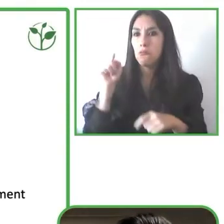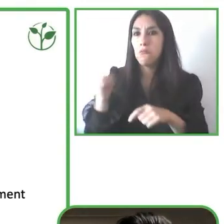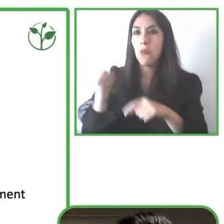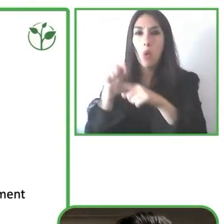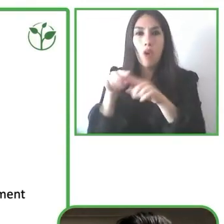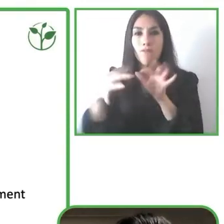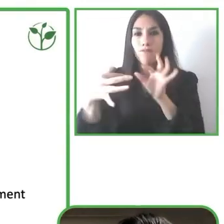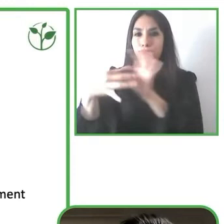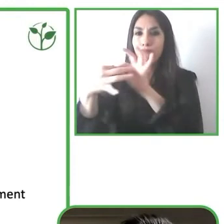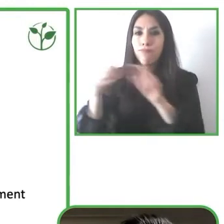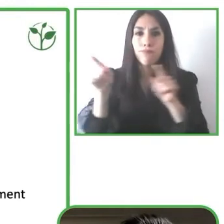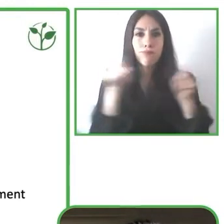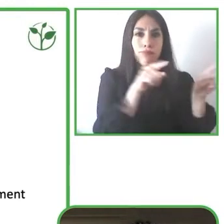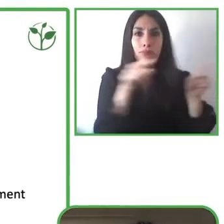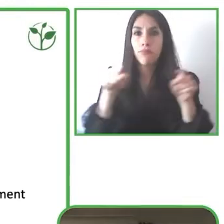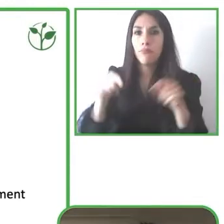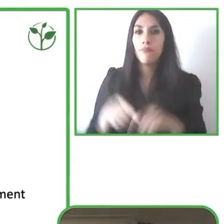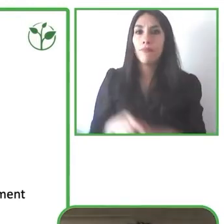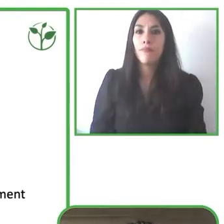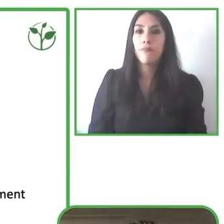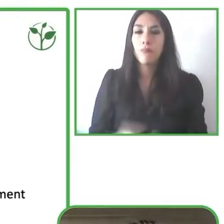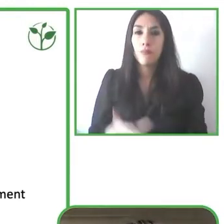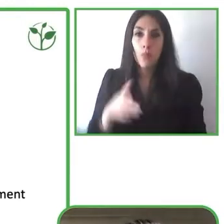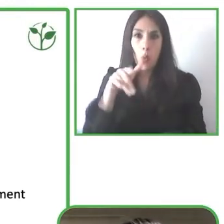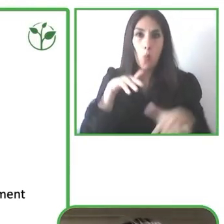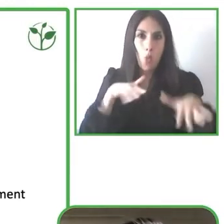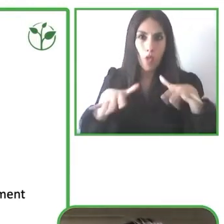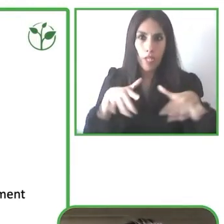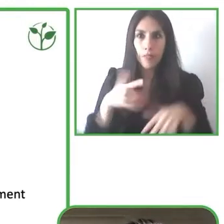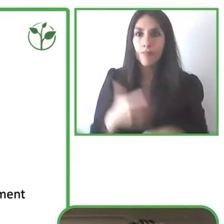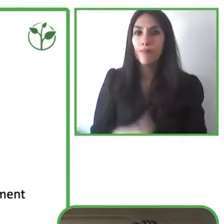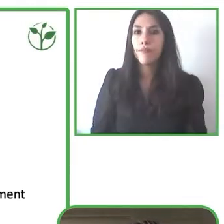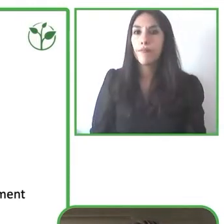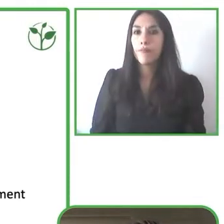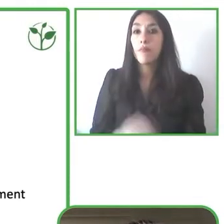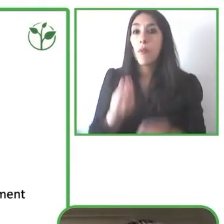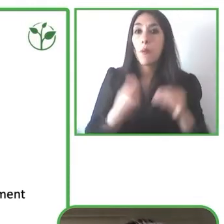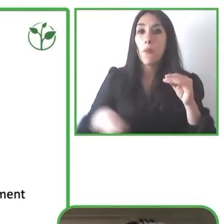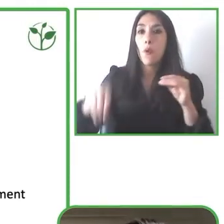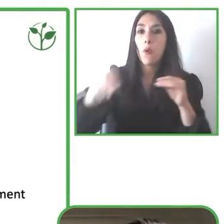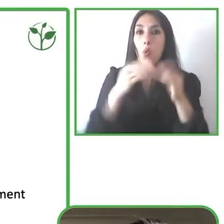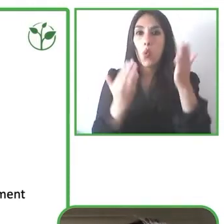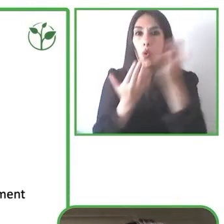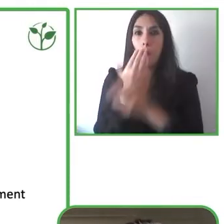offline speech recognition that we'll also want to train to also help people that have speech